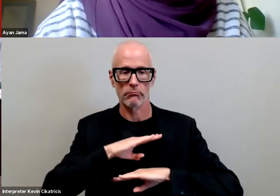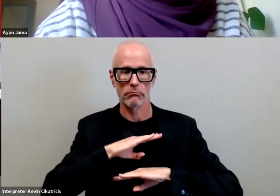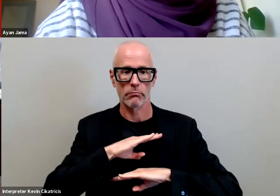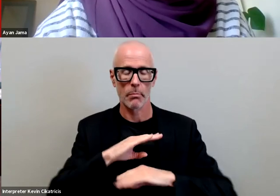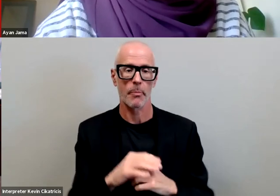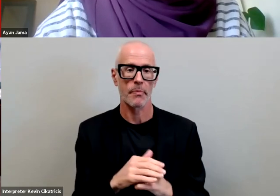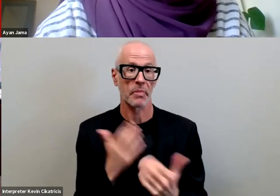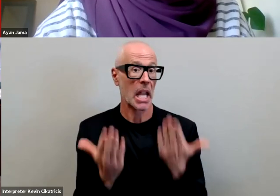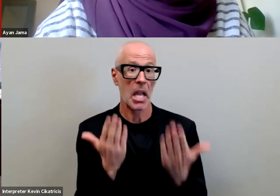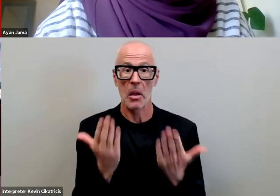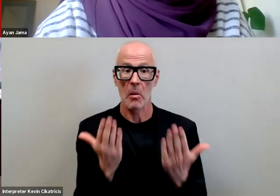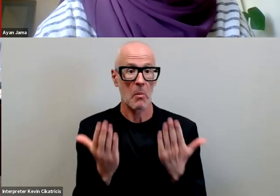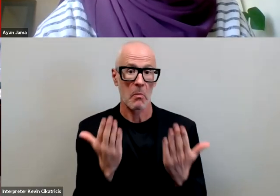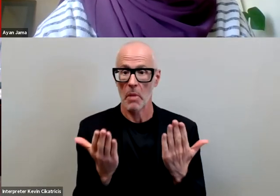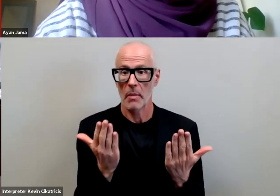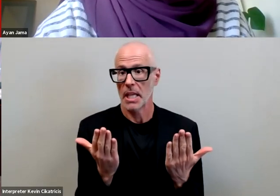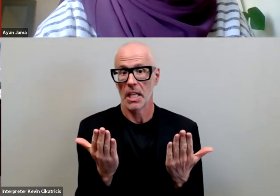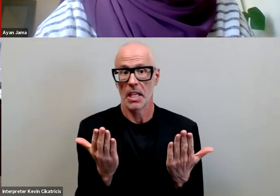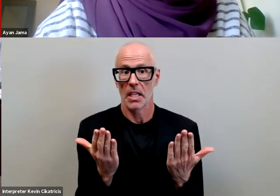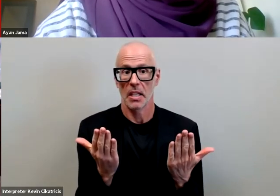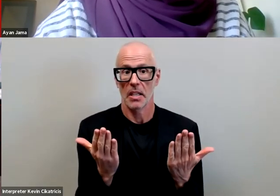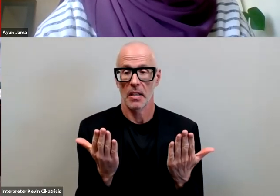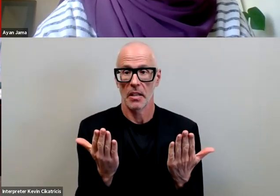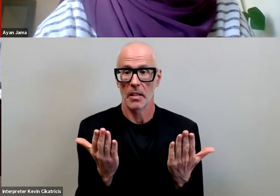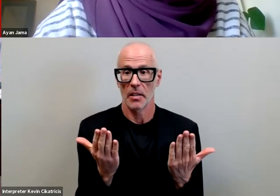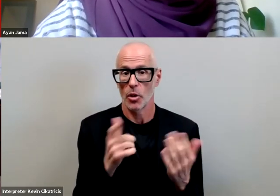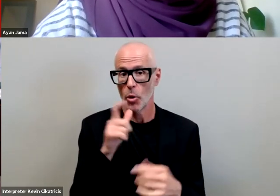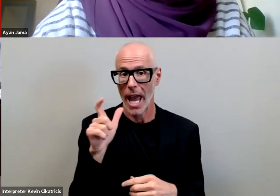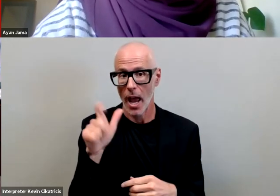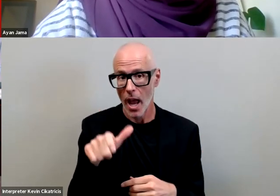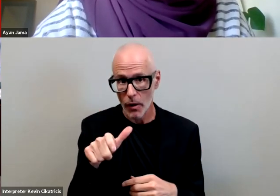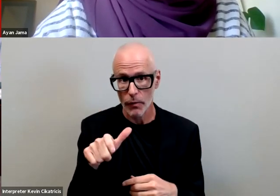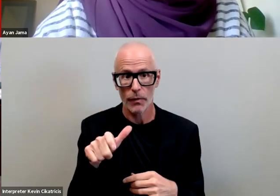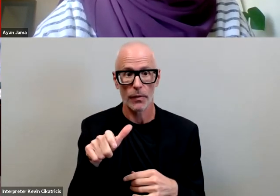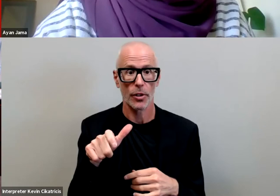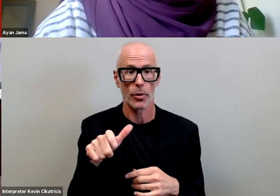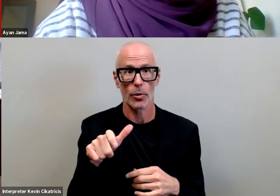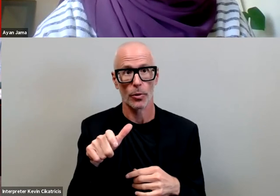maybe you don't have to i don't know that you have to necessarily uh create a whole new mission but